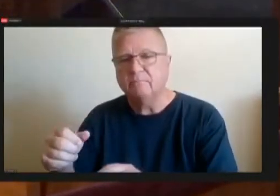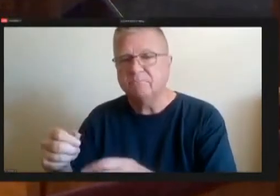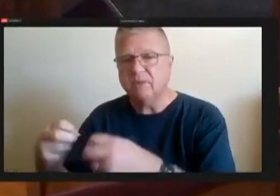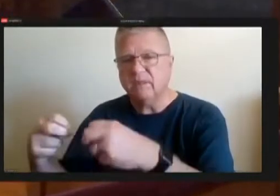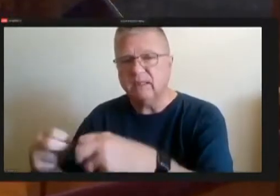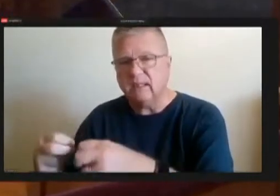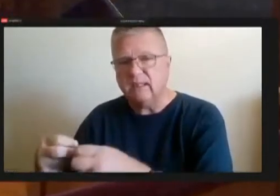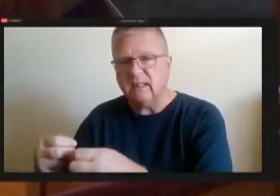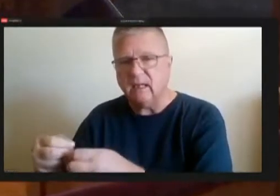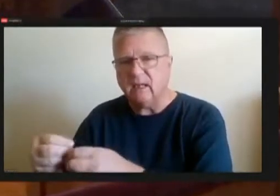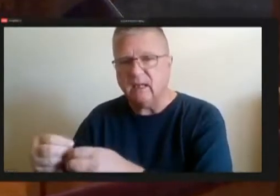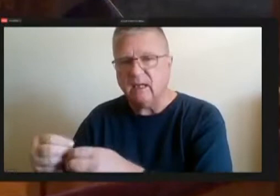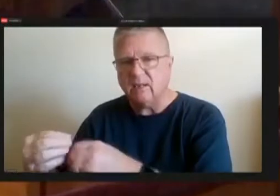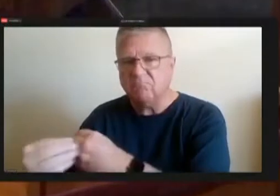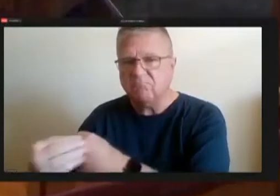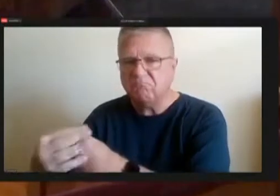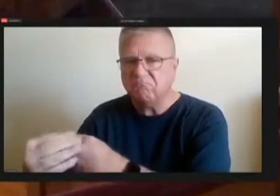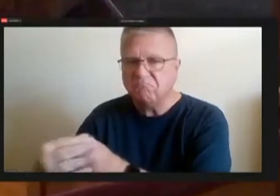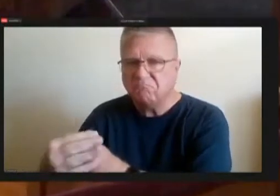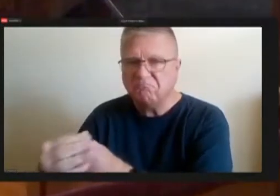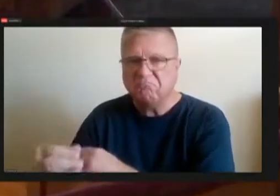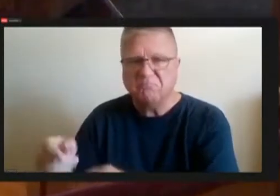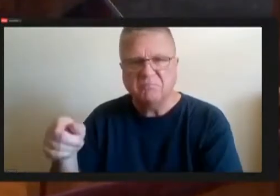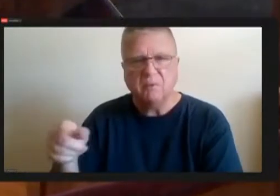engagement specialist for the first time.